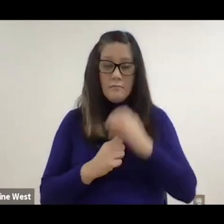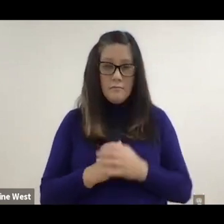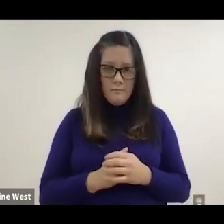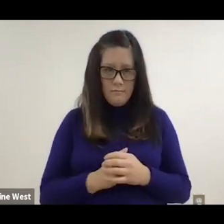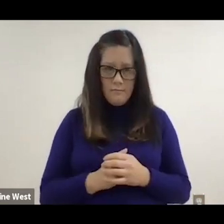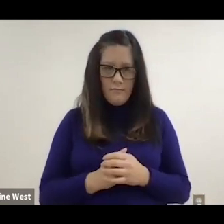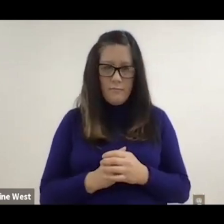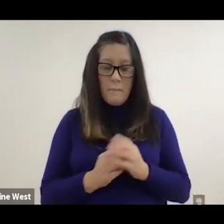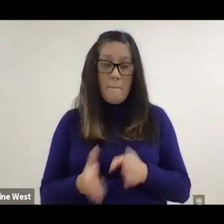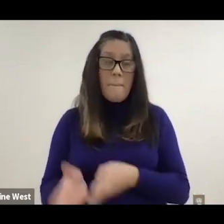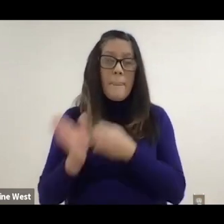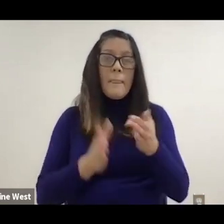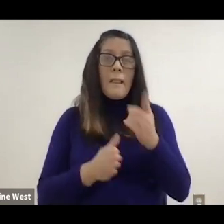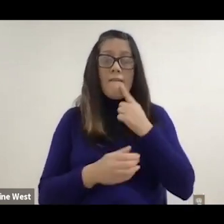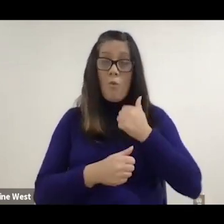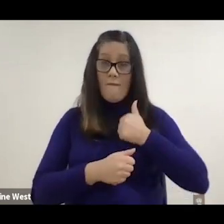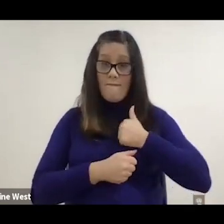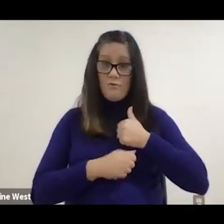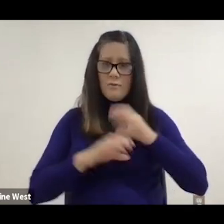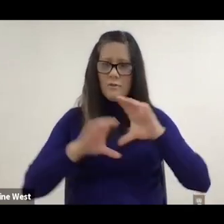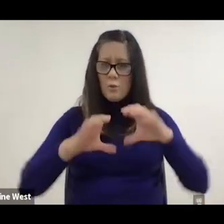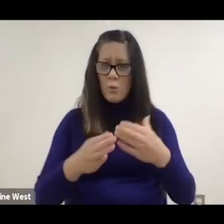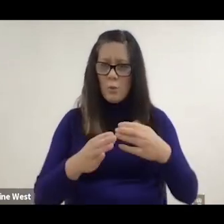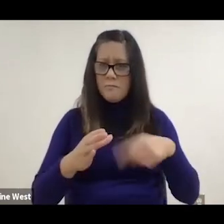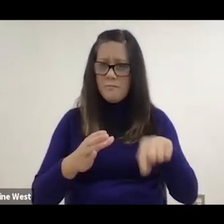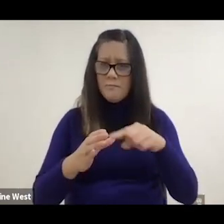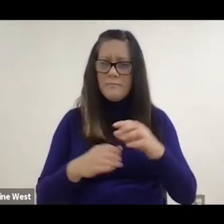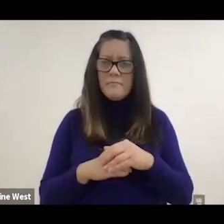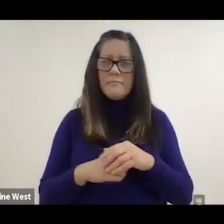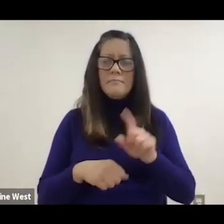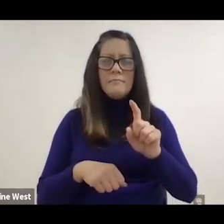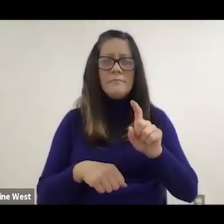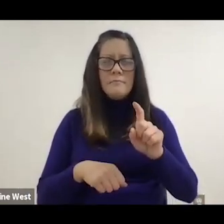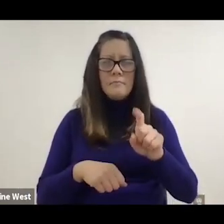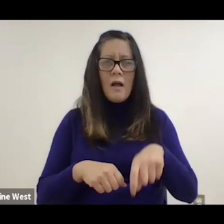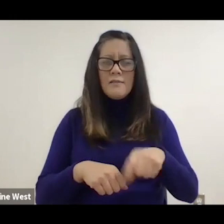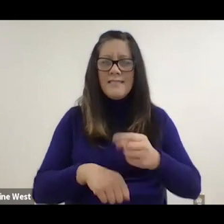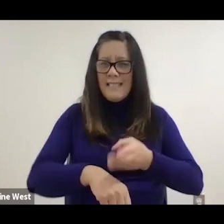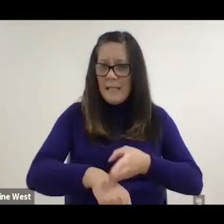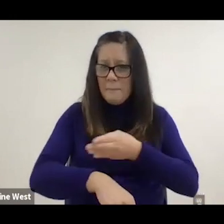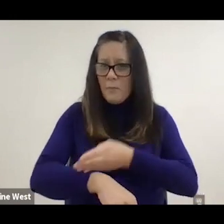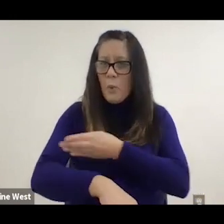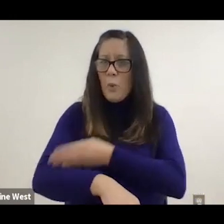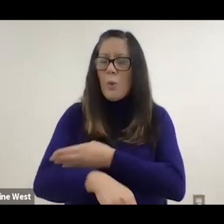And for our veterans population, we need to work on improving the handoff or transition.